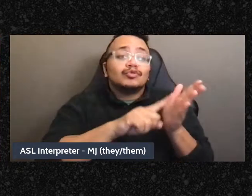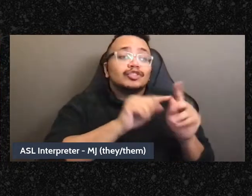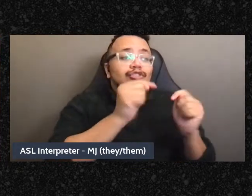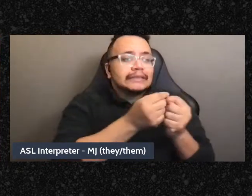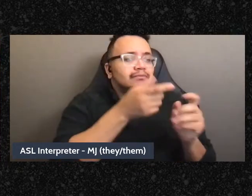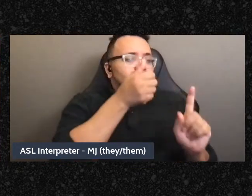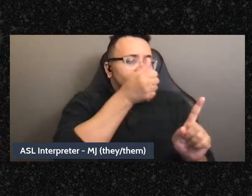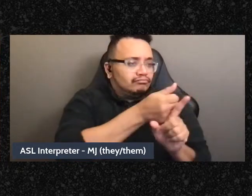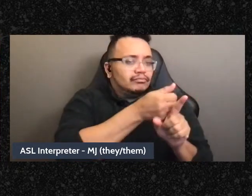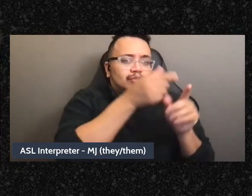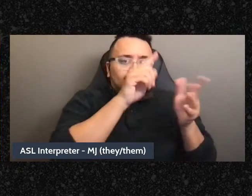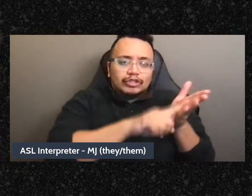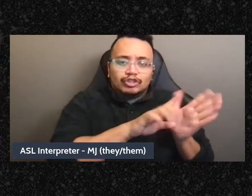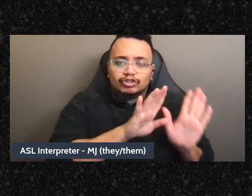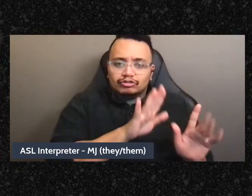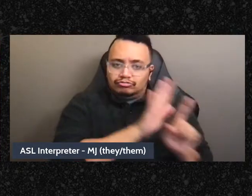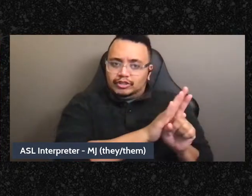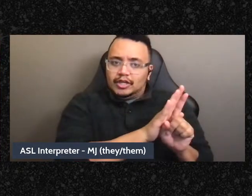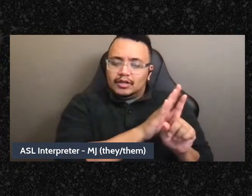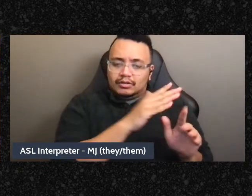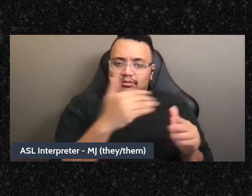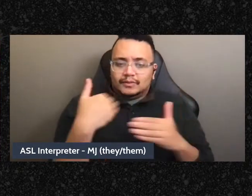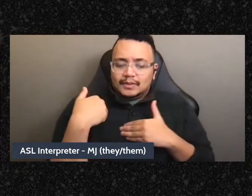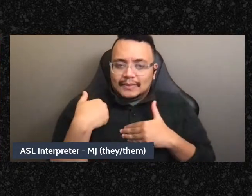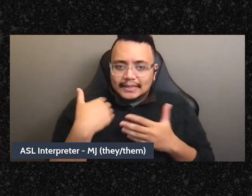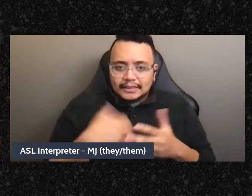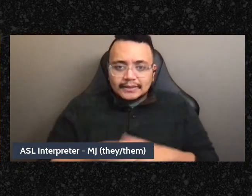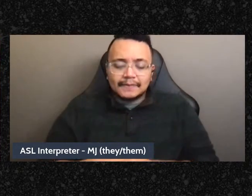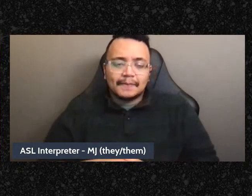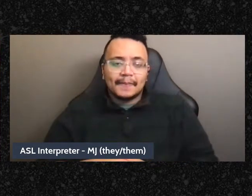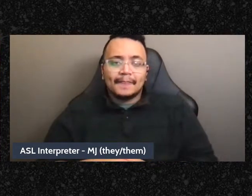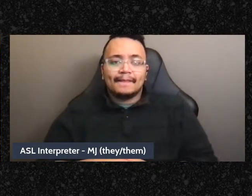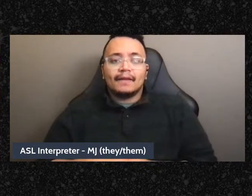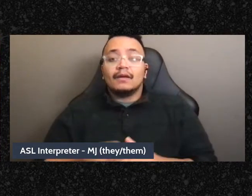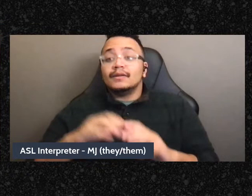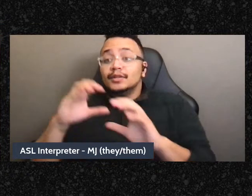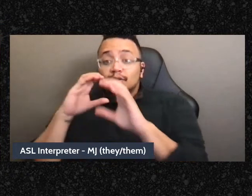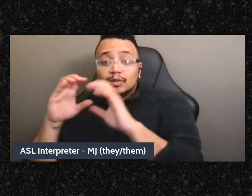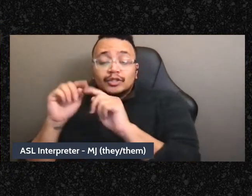that other teams have asked for, or you know the communications team can finalize graphics